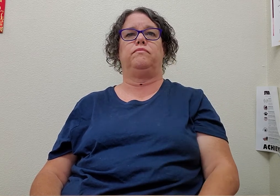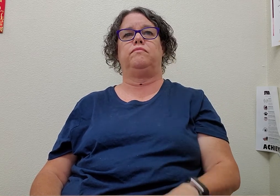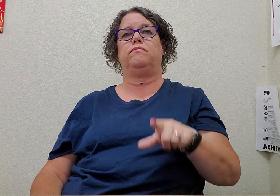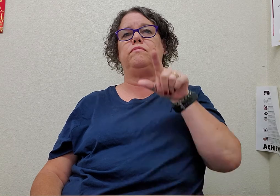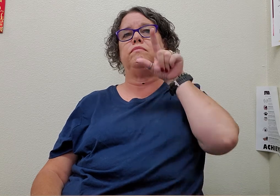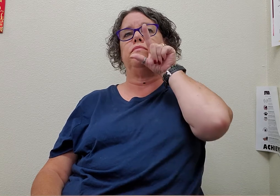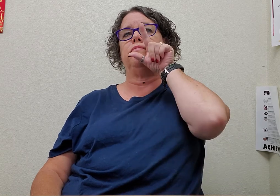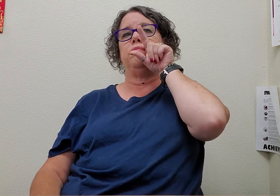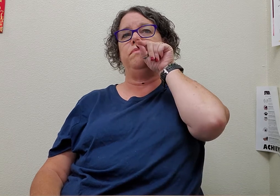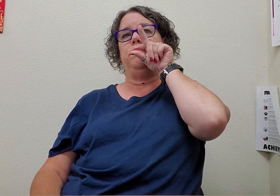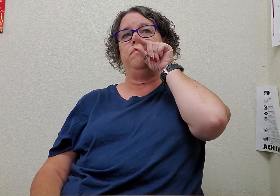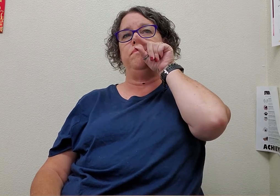bird